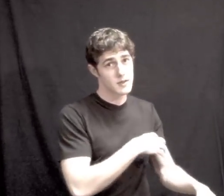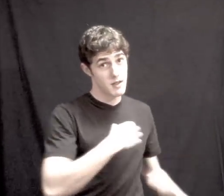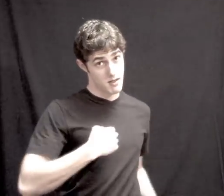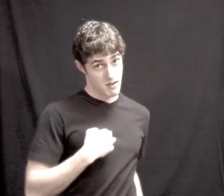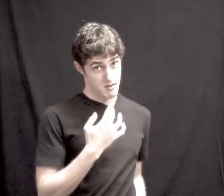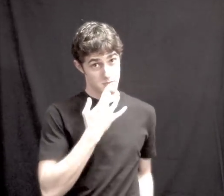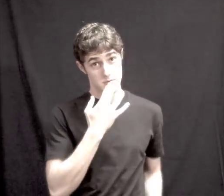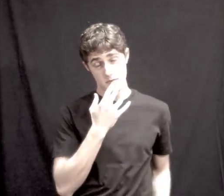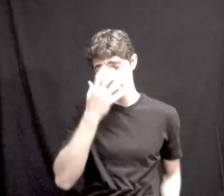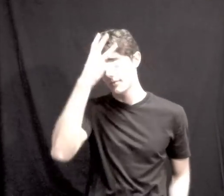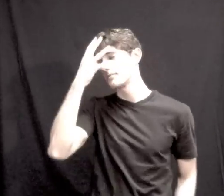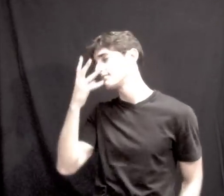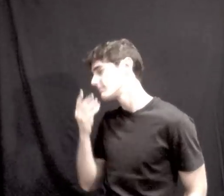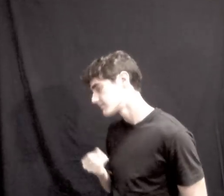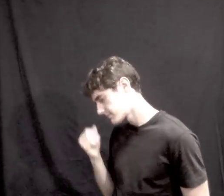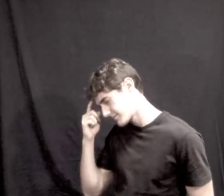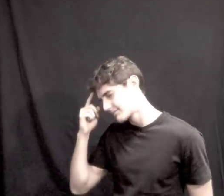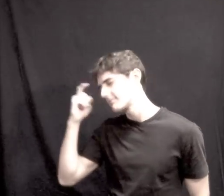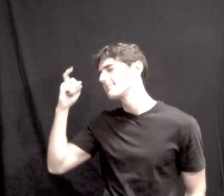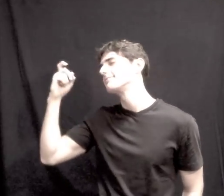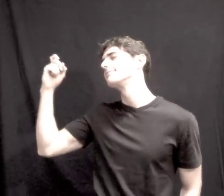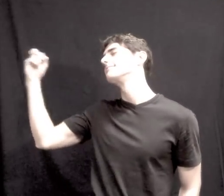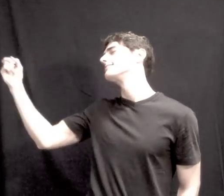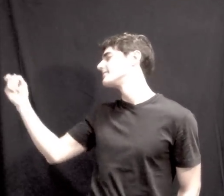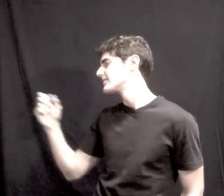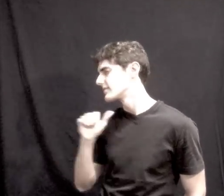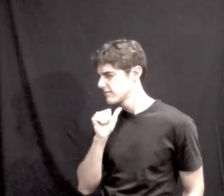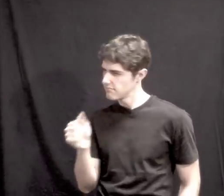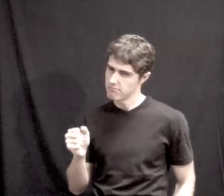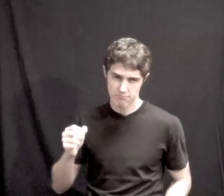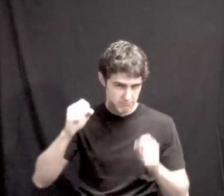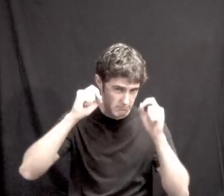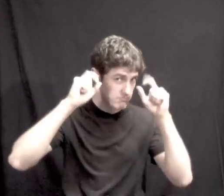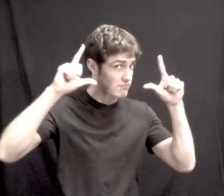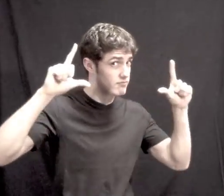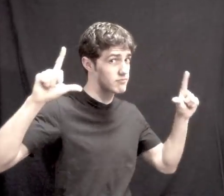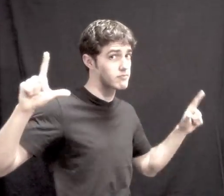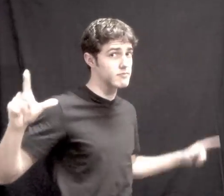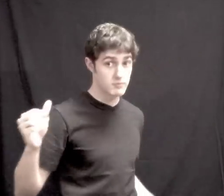It's hard to say that I'd rather stay I PREFER SLEEP, DREAM, Awake when I'm asleep NOT AWAKE